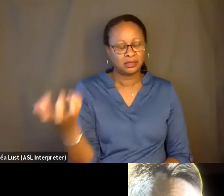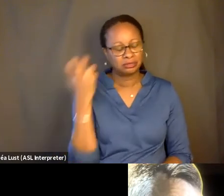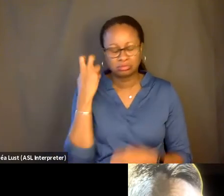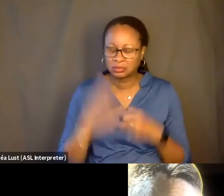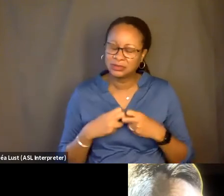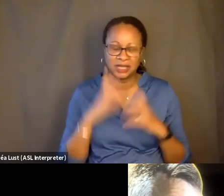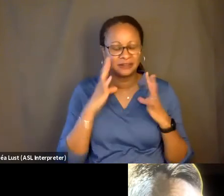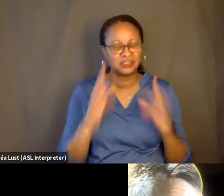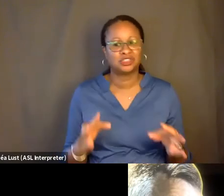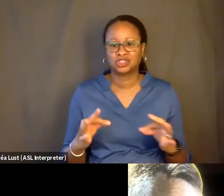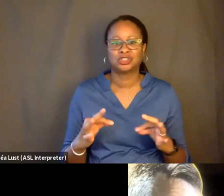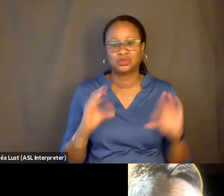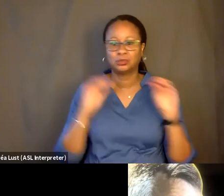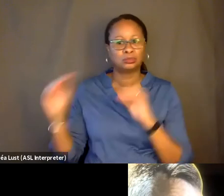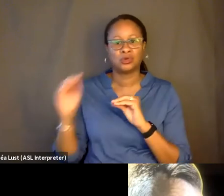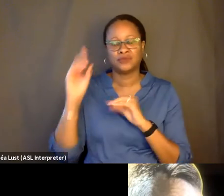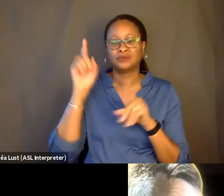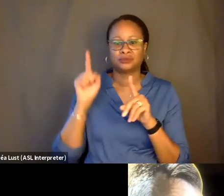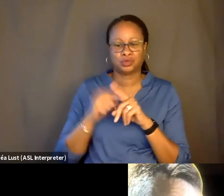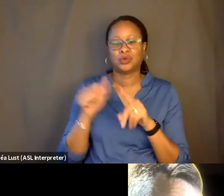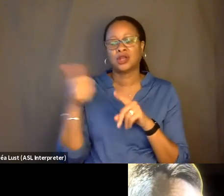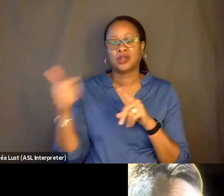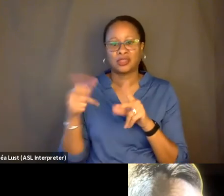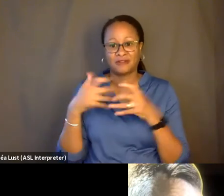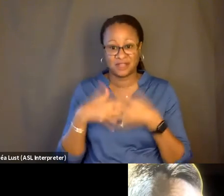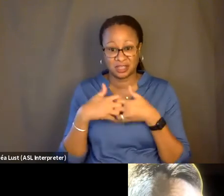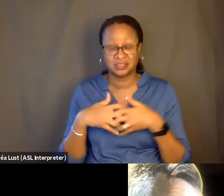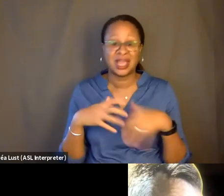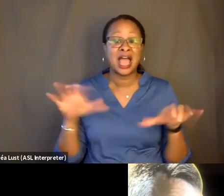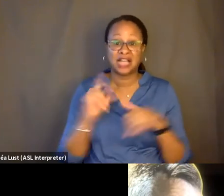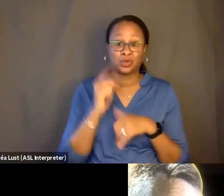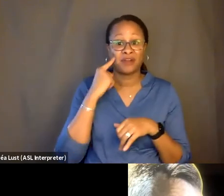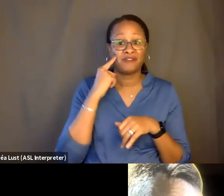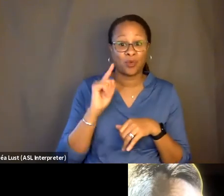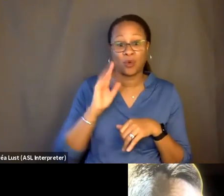And you know, you can rationally say, I'm doing this on behalf of his safety